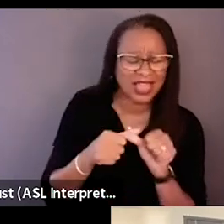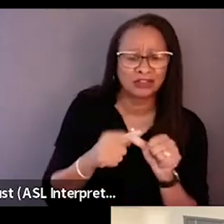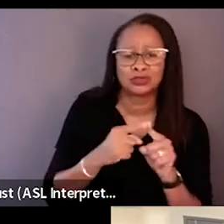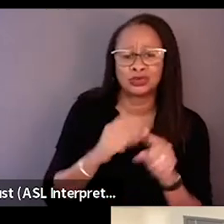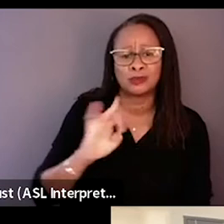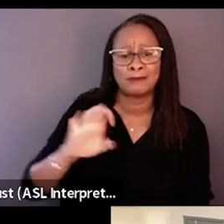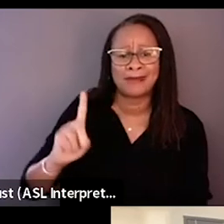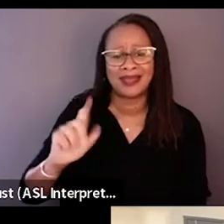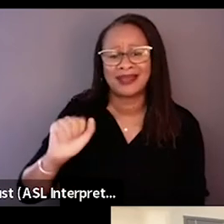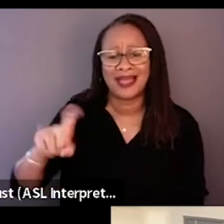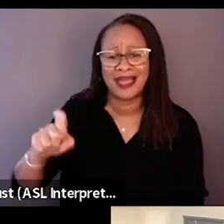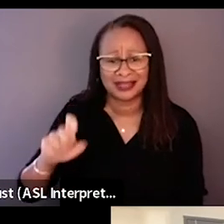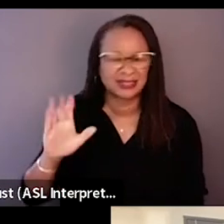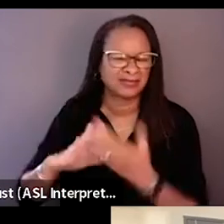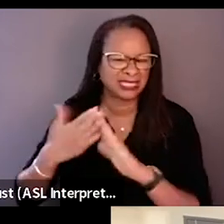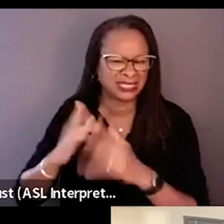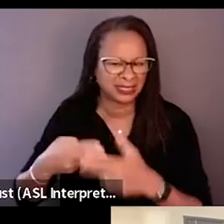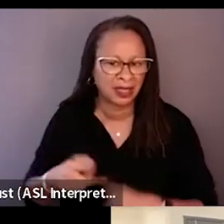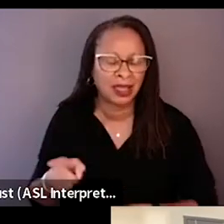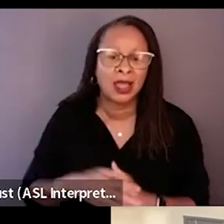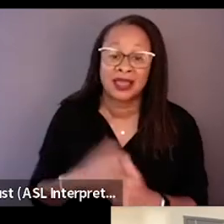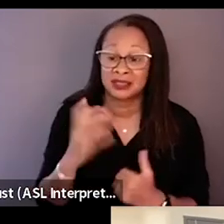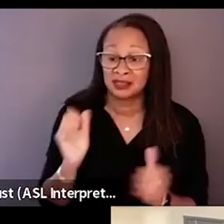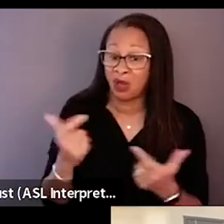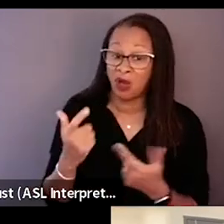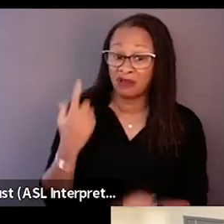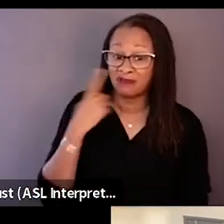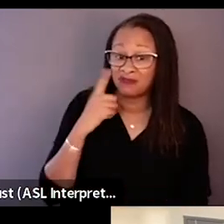And it's really just all out of the love I have for these individuals here.